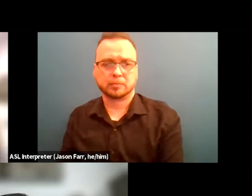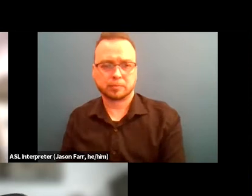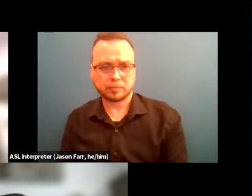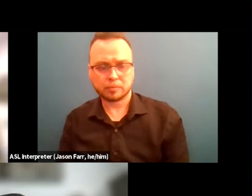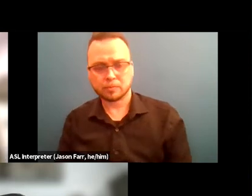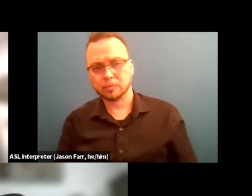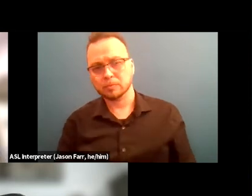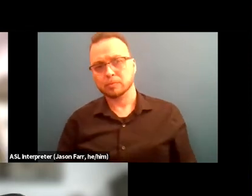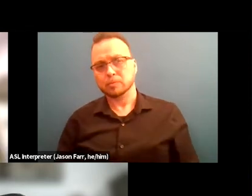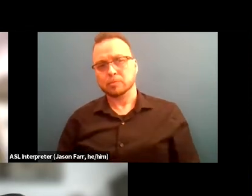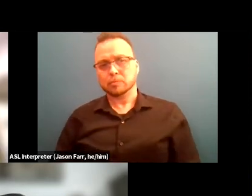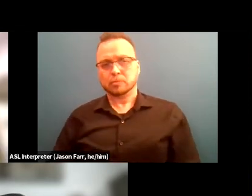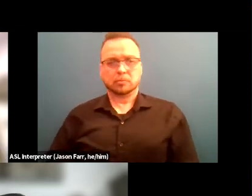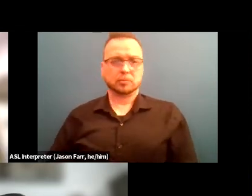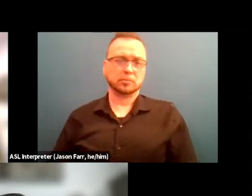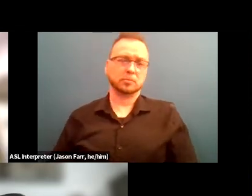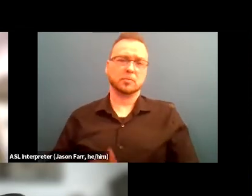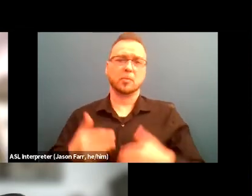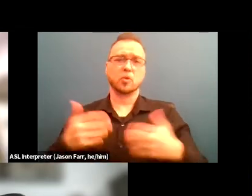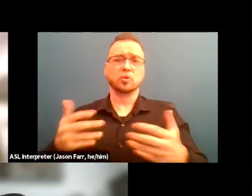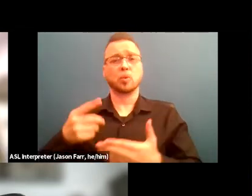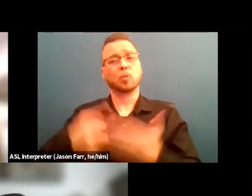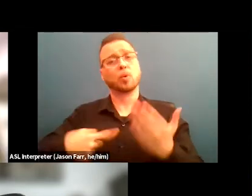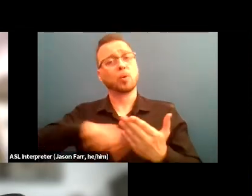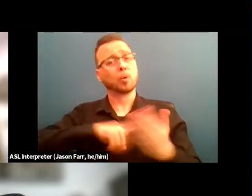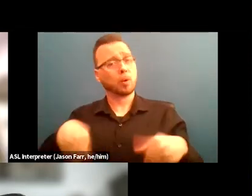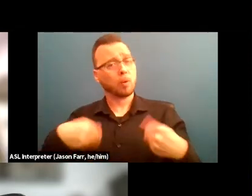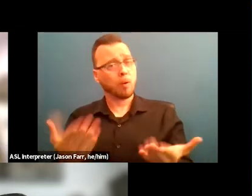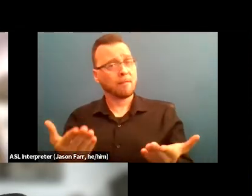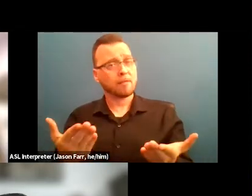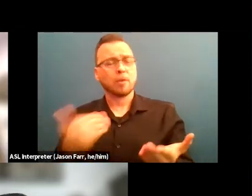All right, so what we offer as our transitional housing,